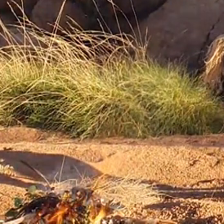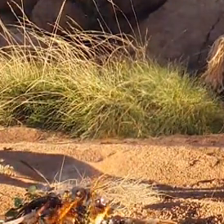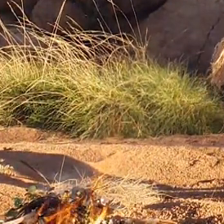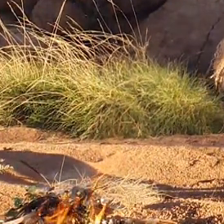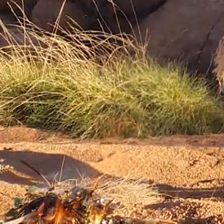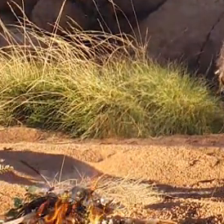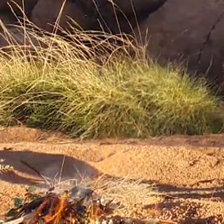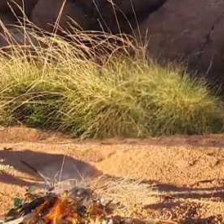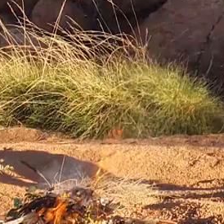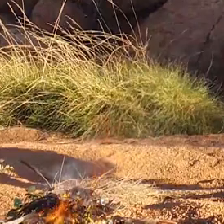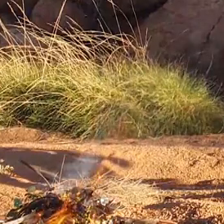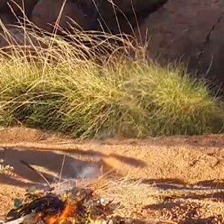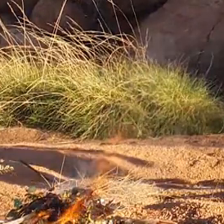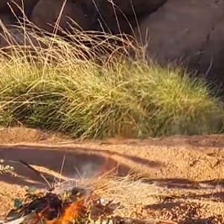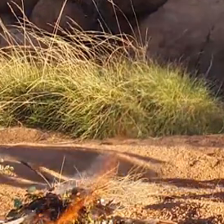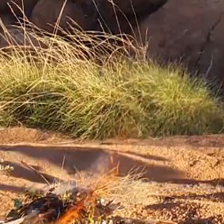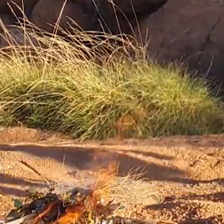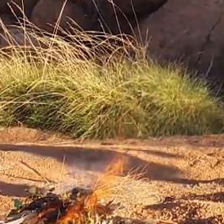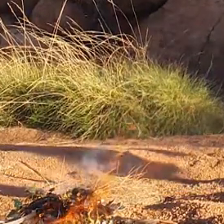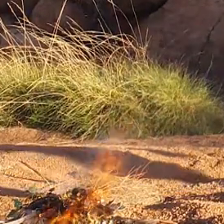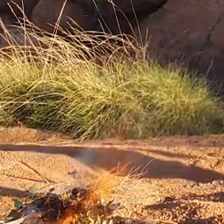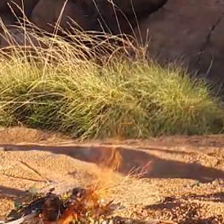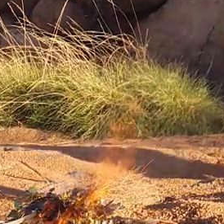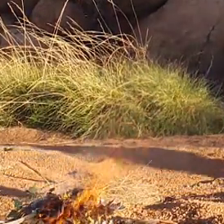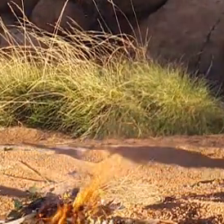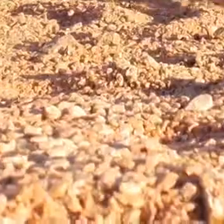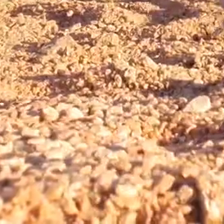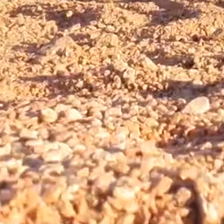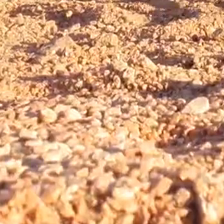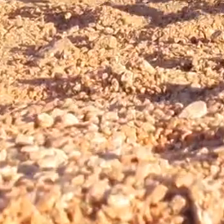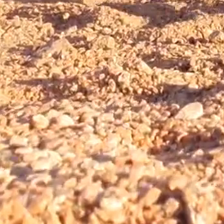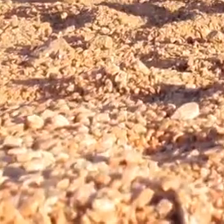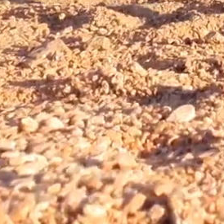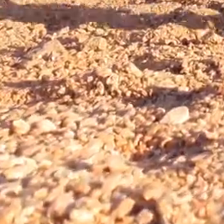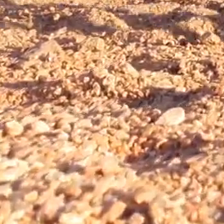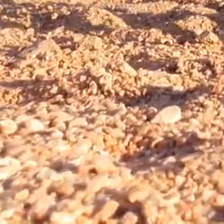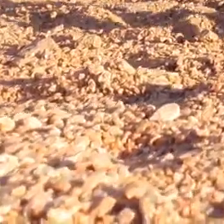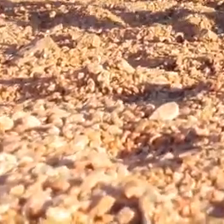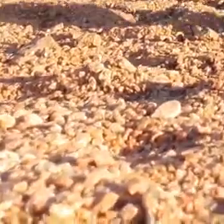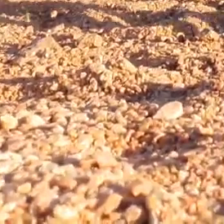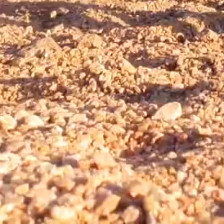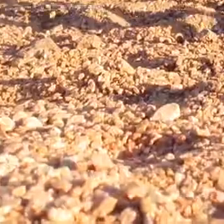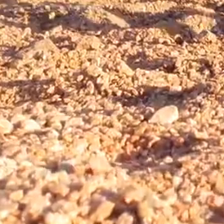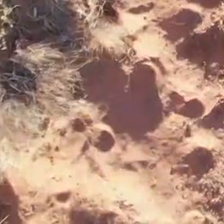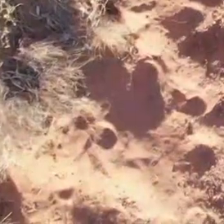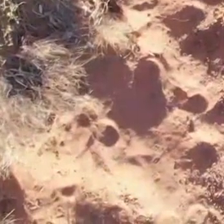and allows us to showcase our Kalkadoon culture. Dancing is second nature to my family, and it's something that we continue to share,